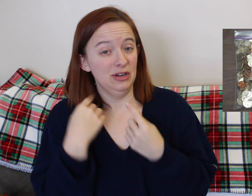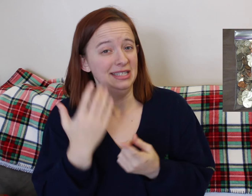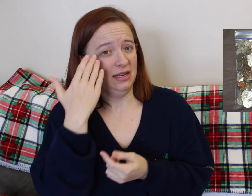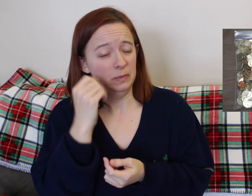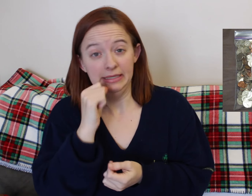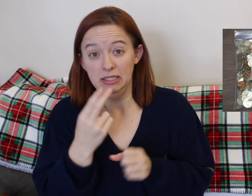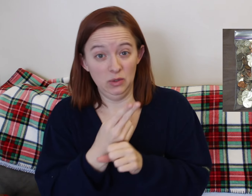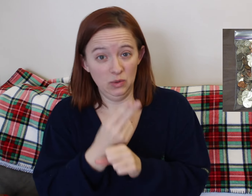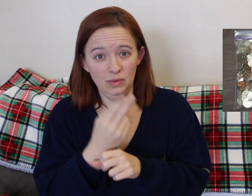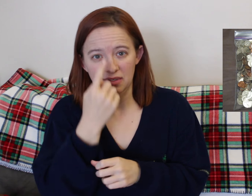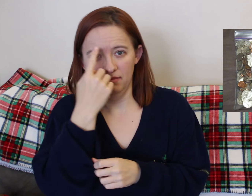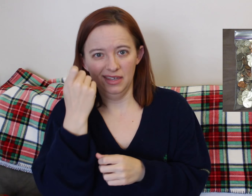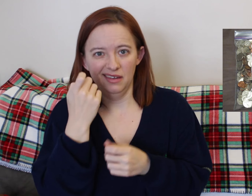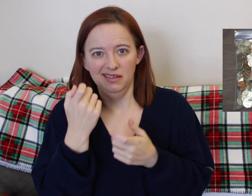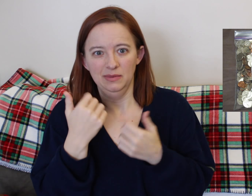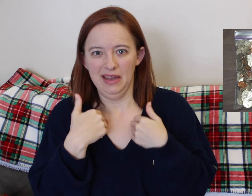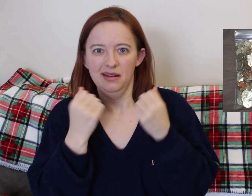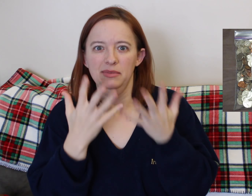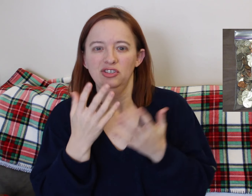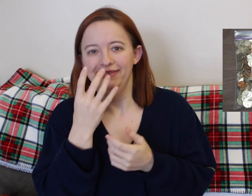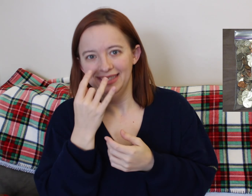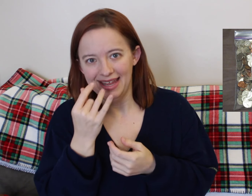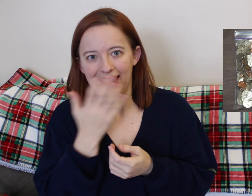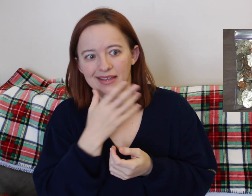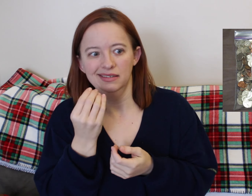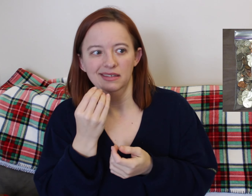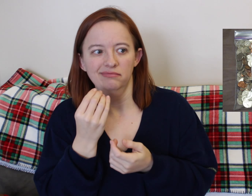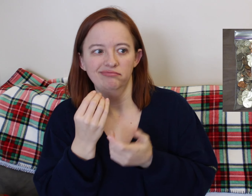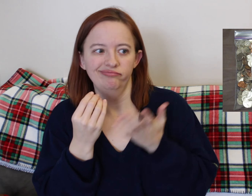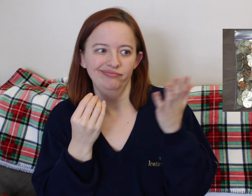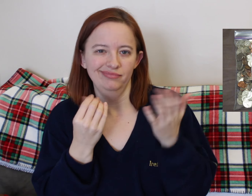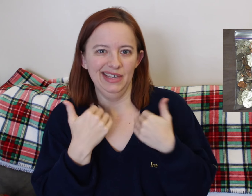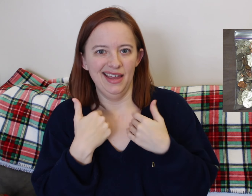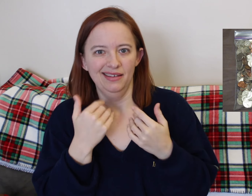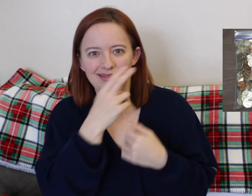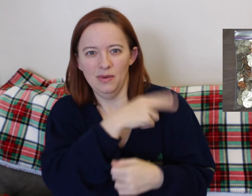So I didn't use it, but I would still bring it again.